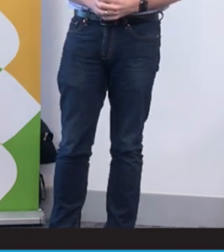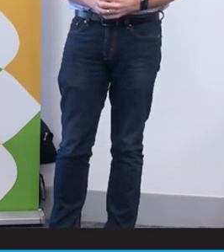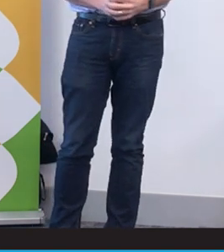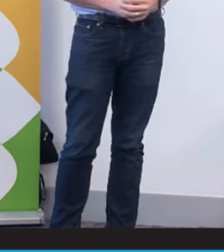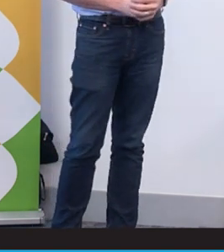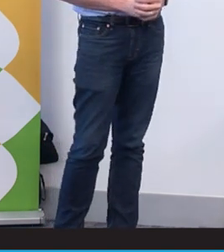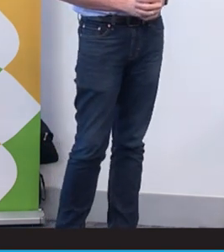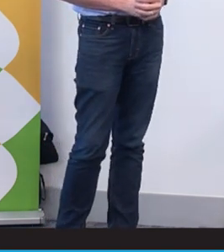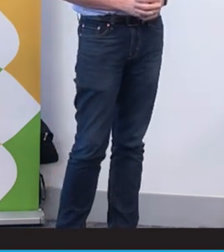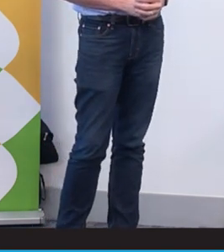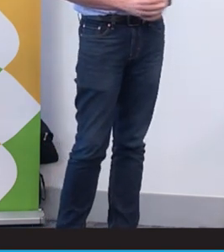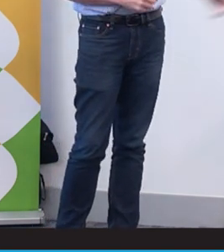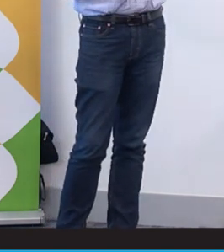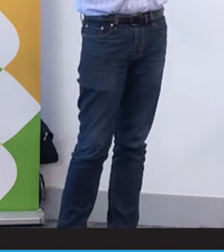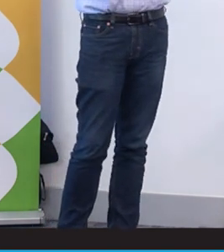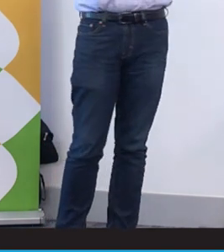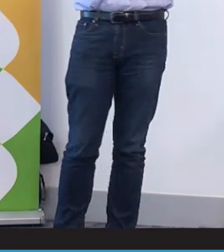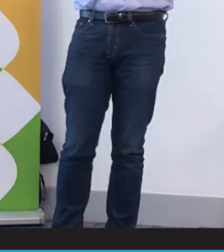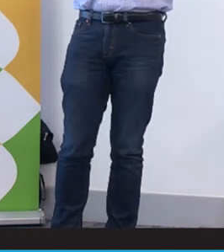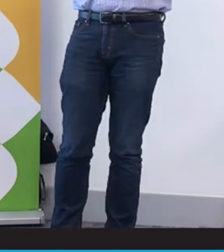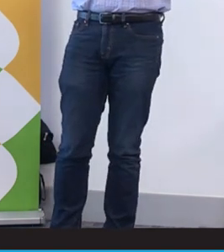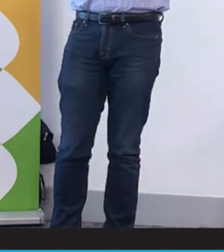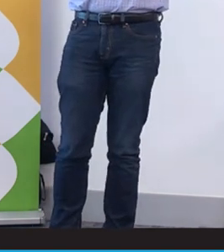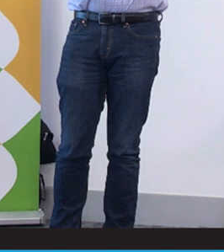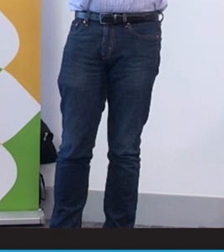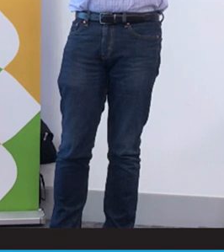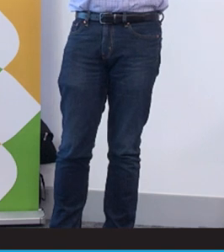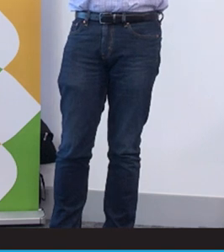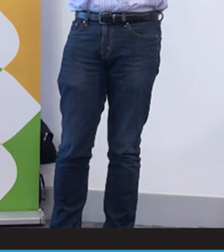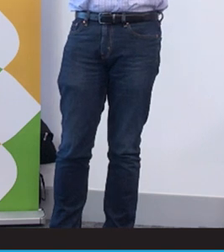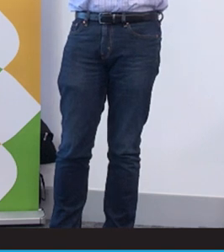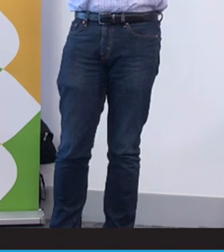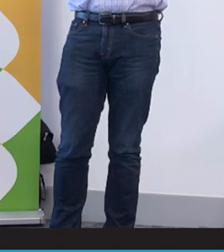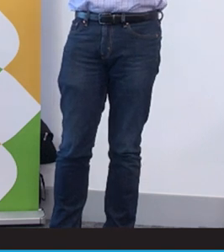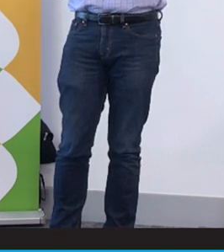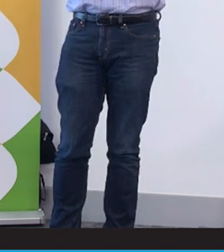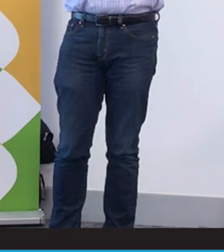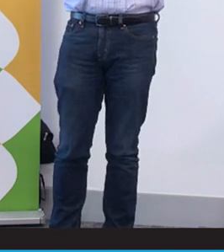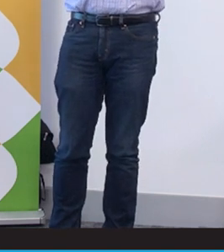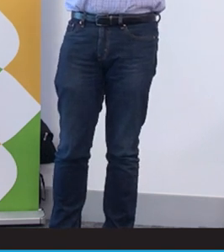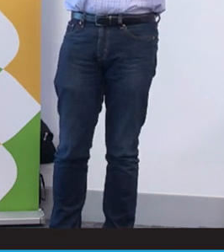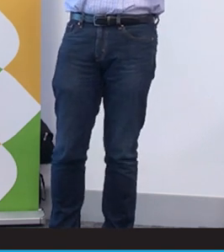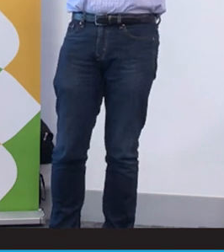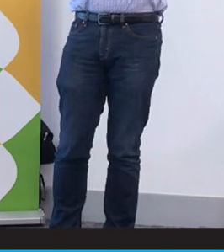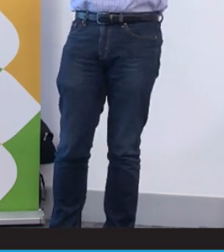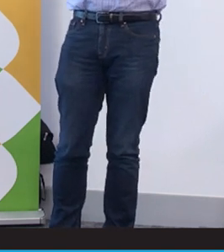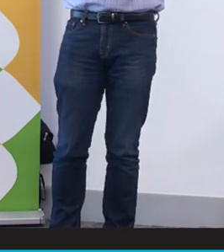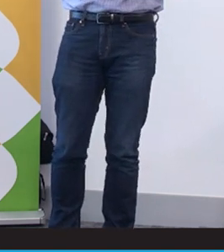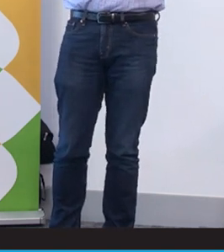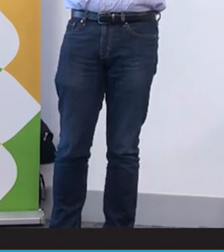medical focus here that is passing down the decision making ability people. There's also